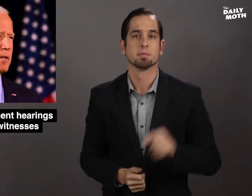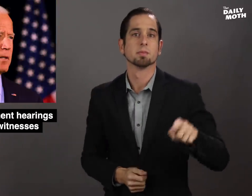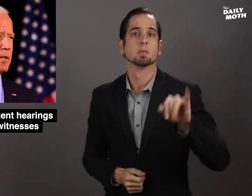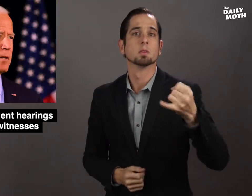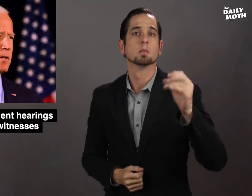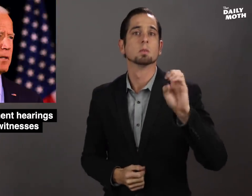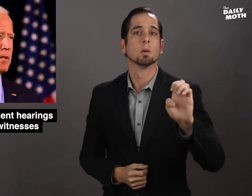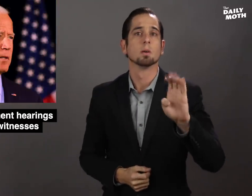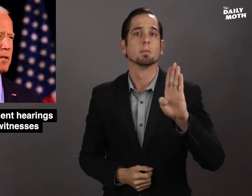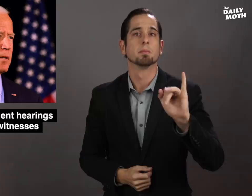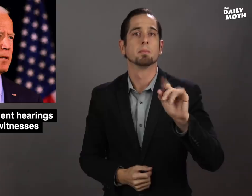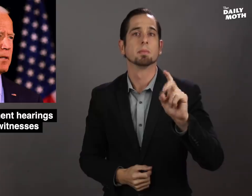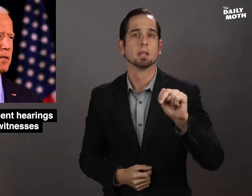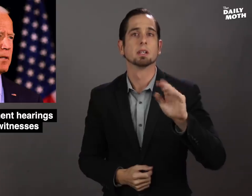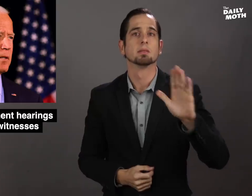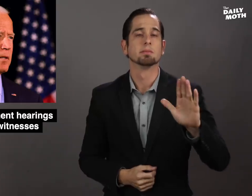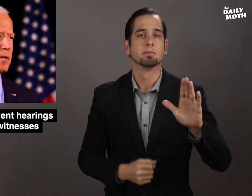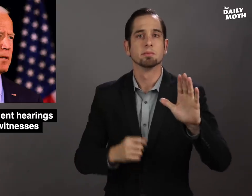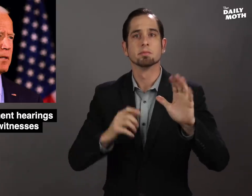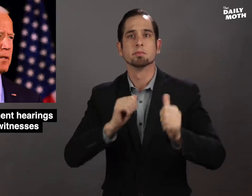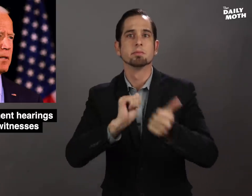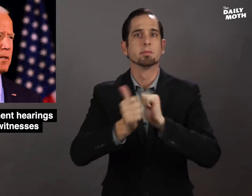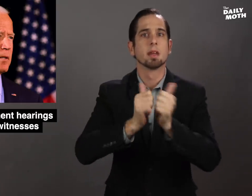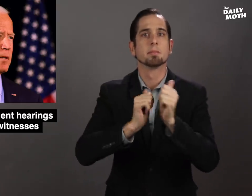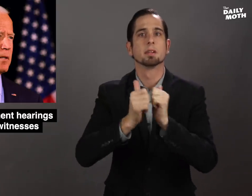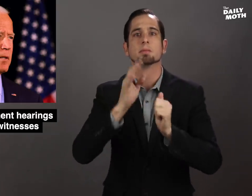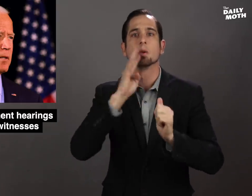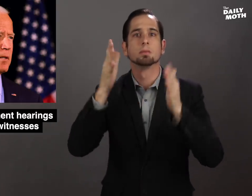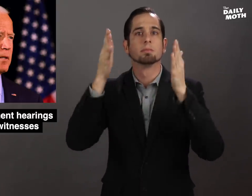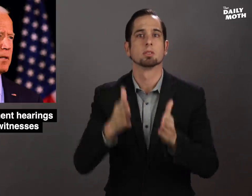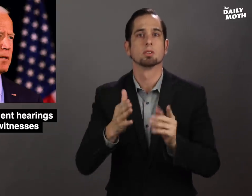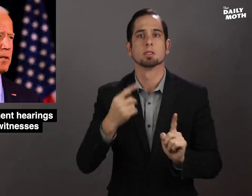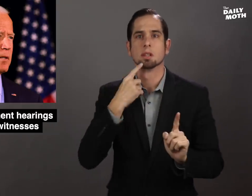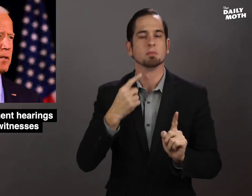Joe Biden's campaign spokesperson said